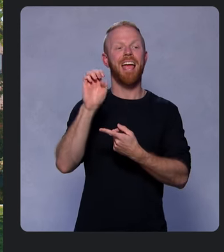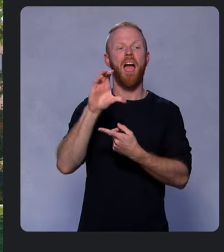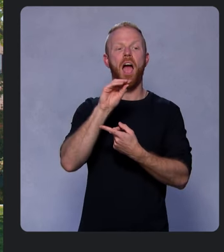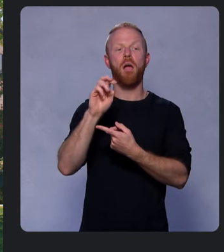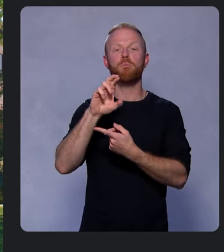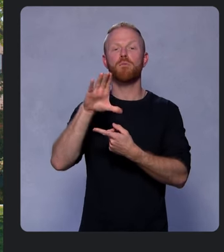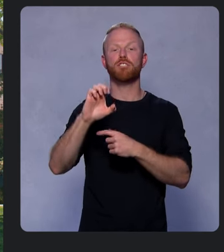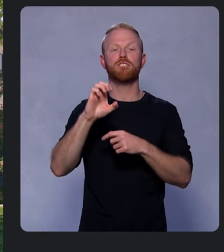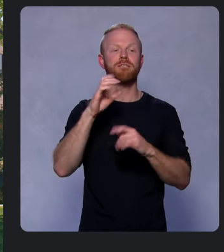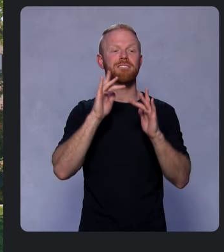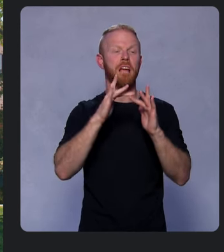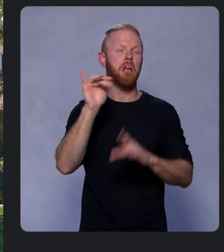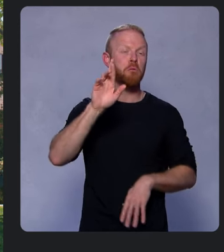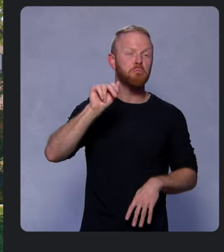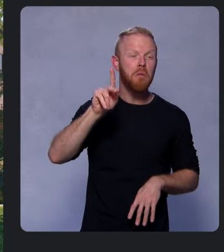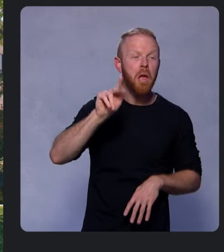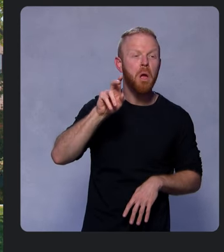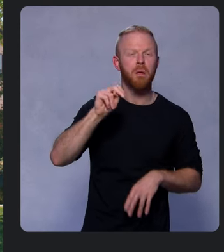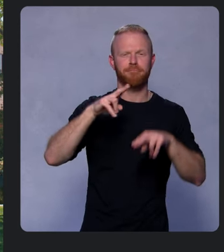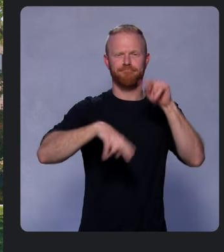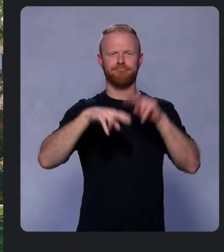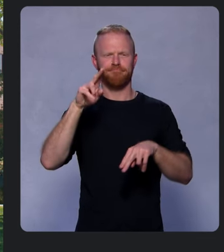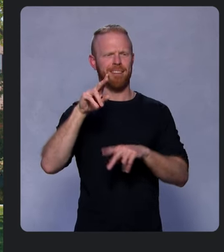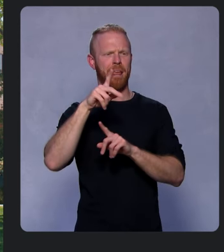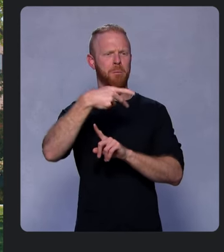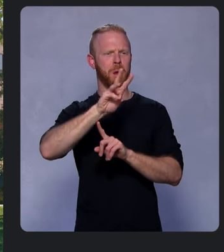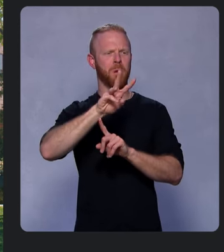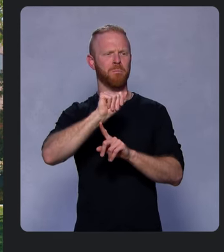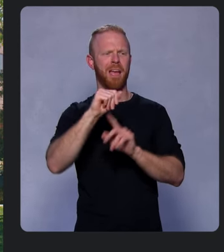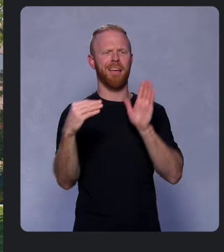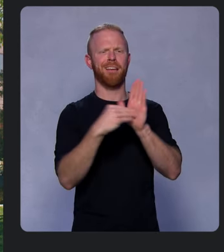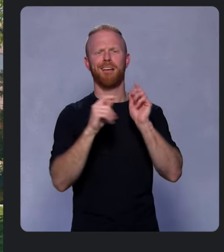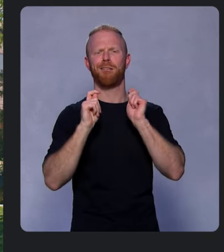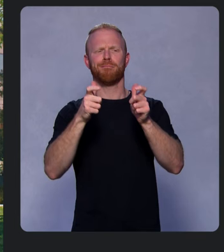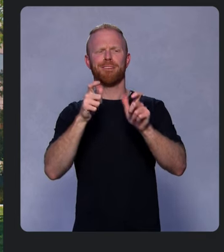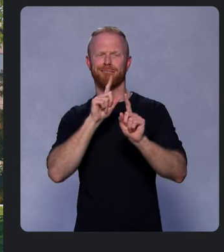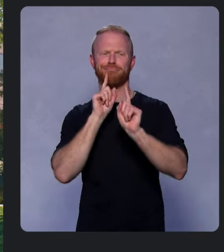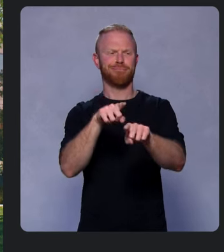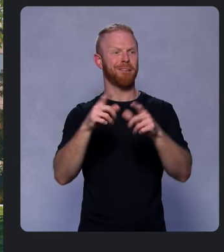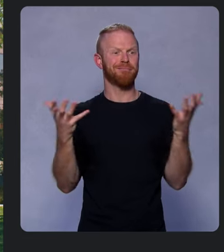which built an installable PWA and quick response to a surge in demand for online groceries,